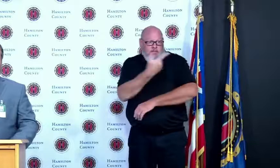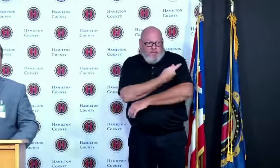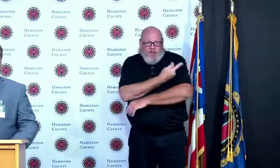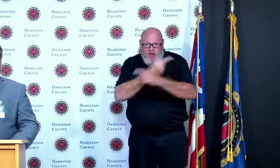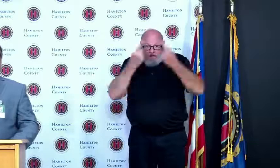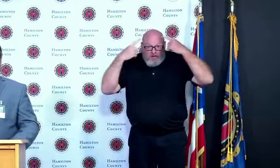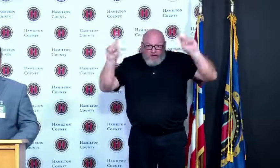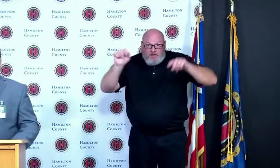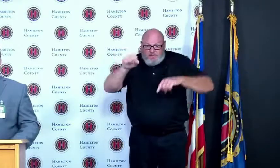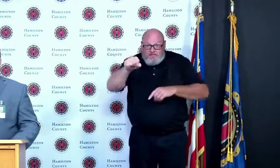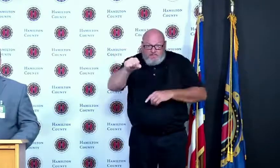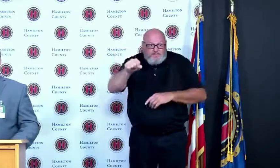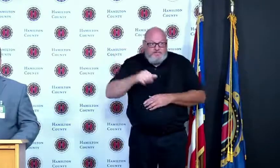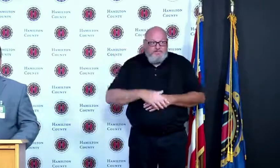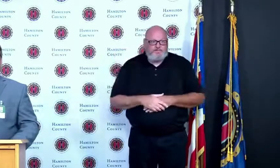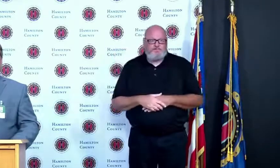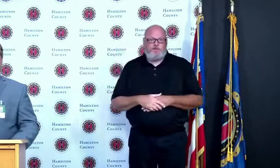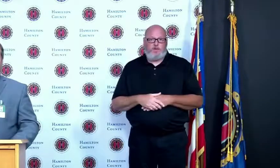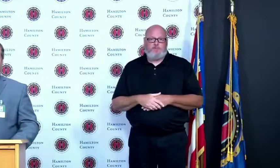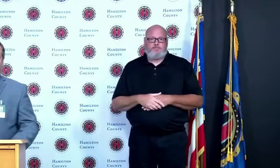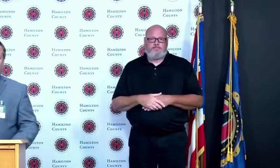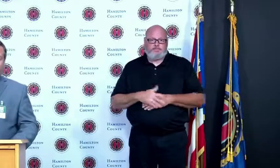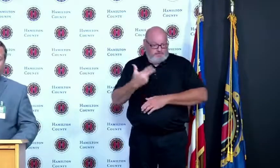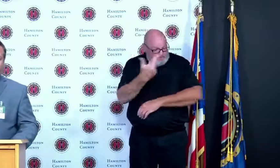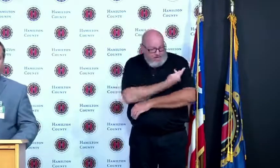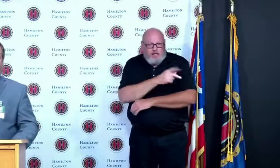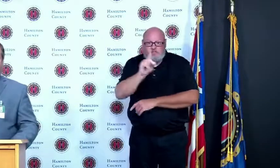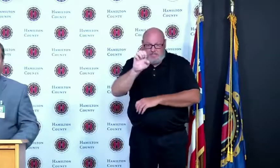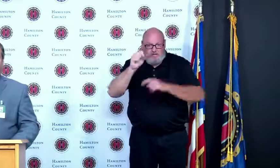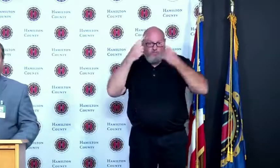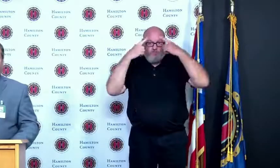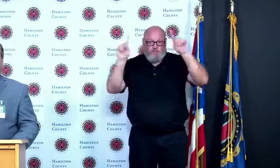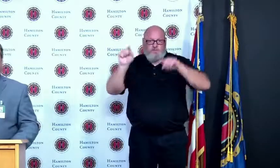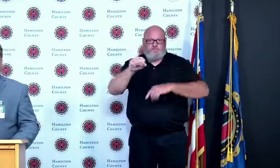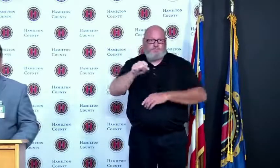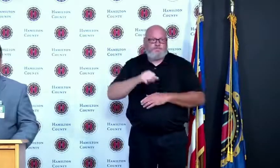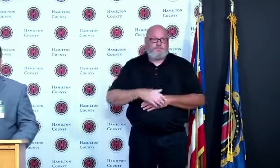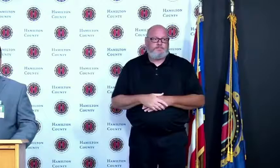communities that might be seeing an increase will be to once again encourage folks to get vaccinated